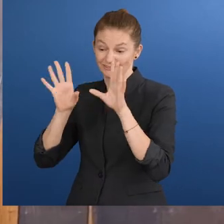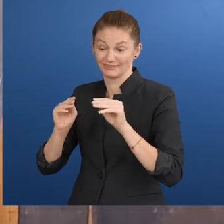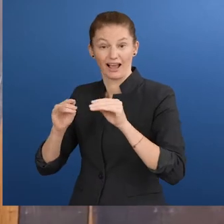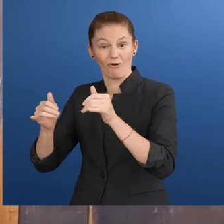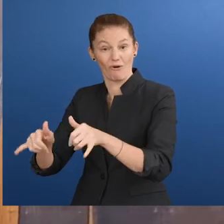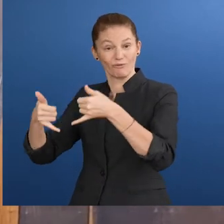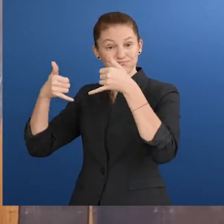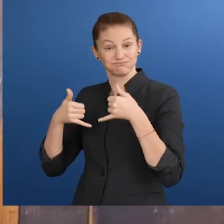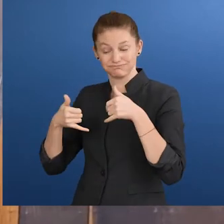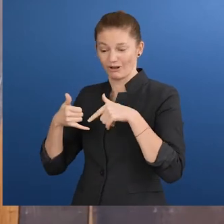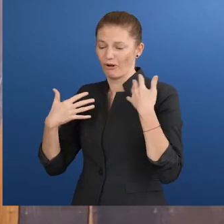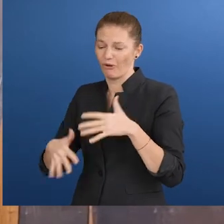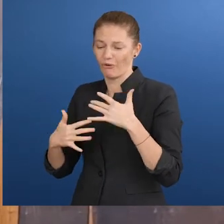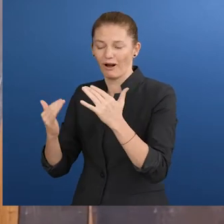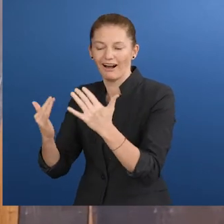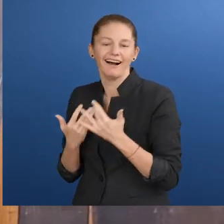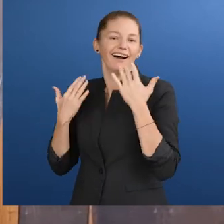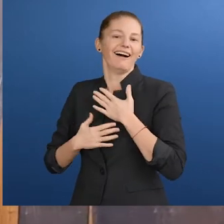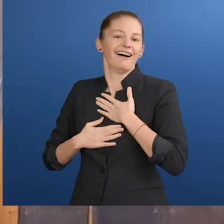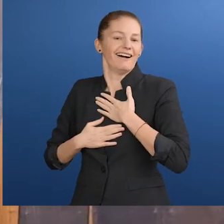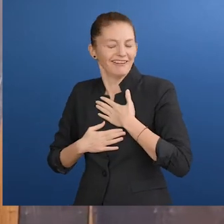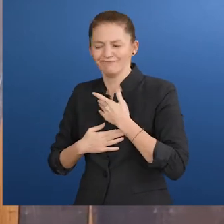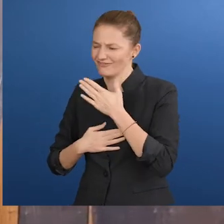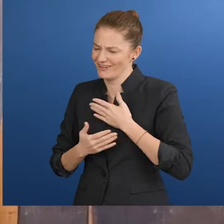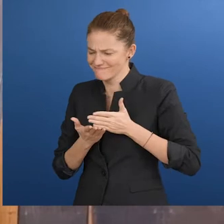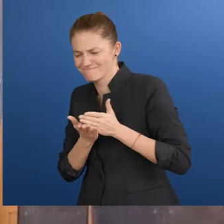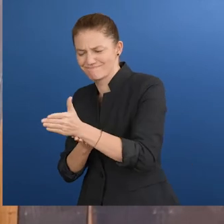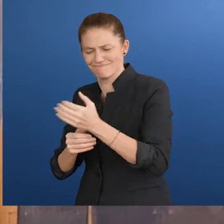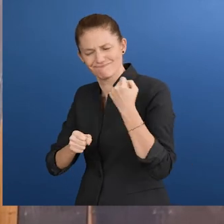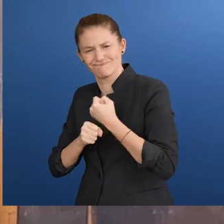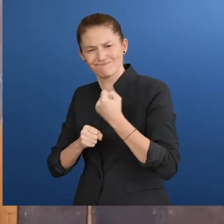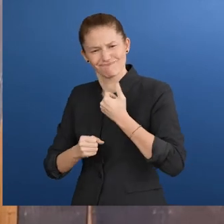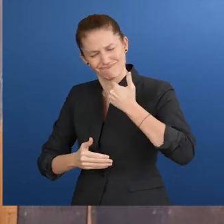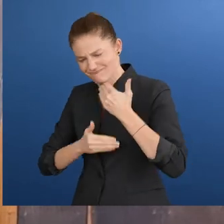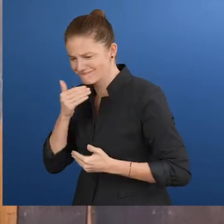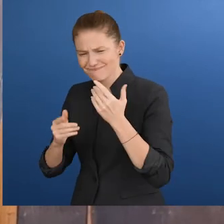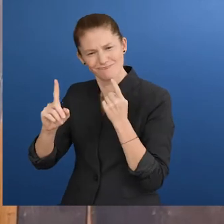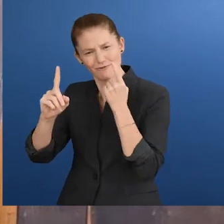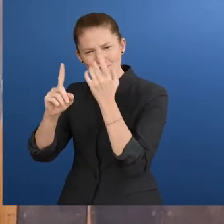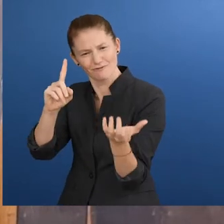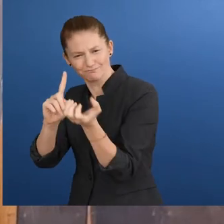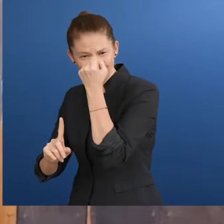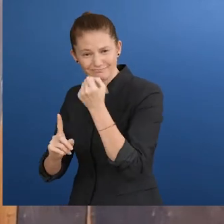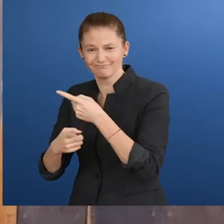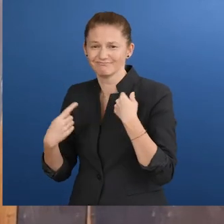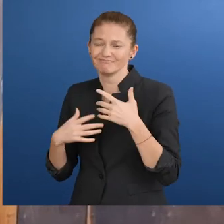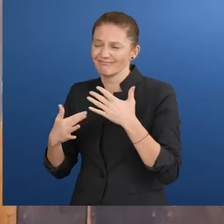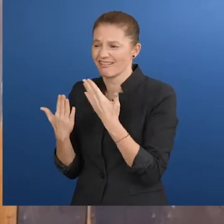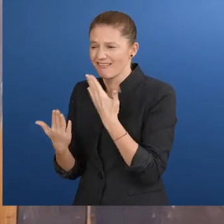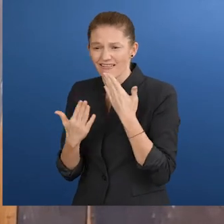an inspiration for us to continue working toward our goals. We would like to sincerely thank our colleagues, who have worked with us.”